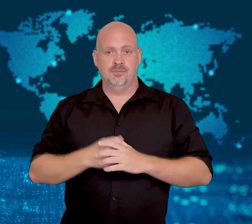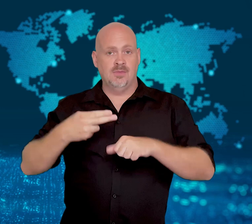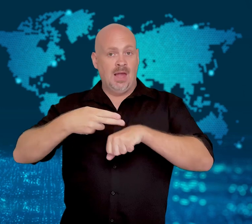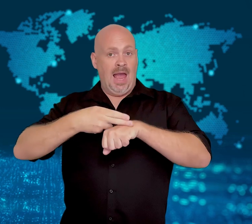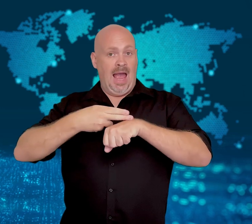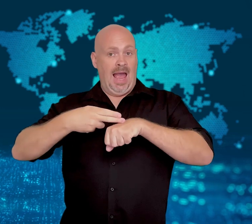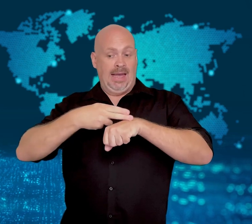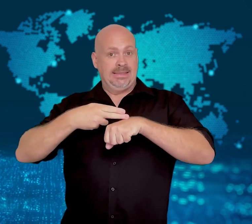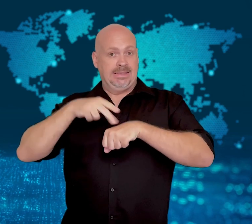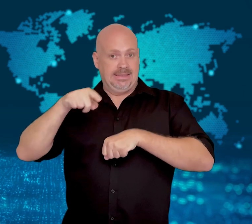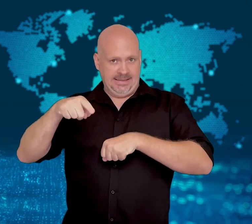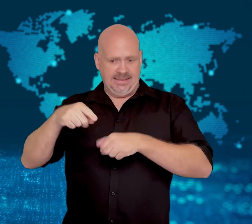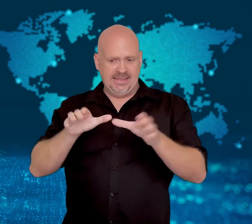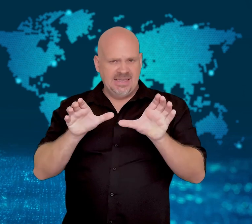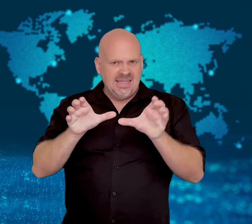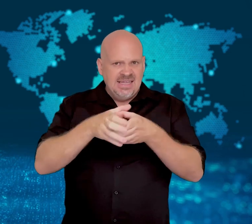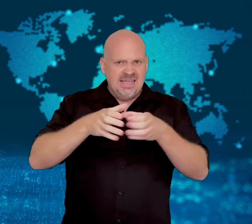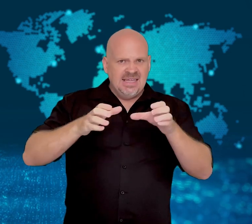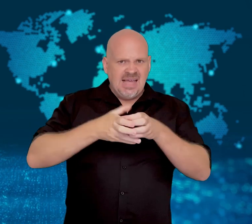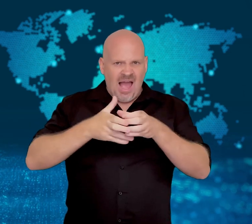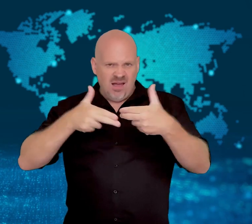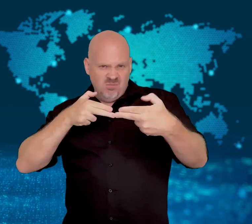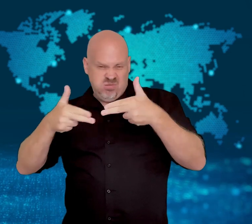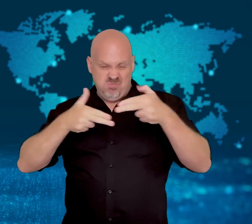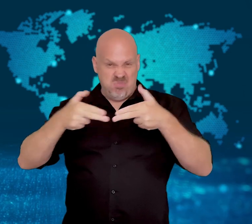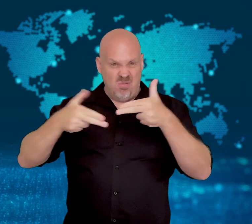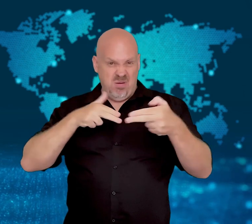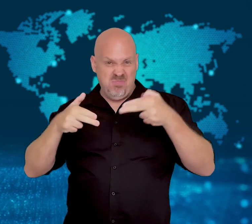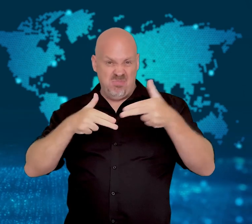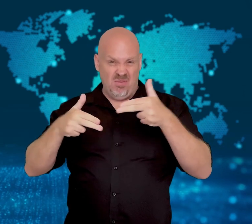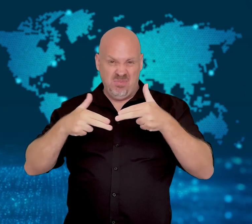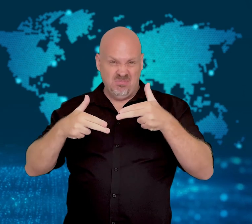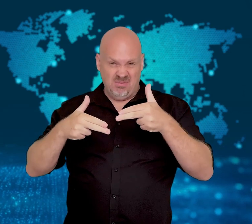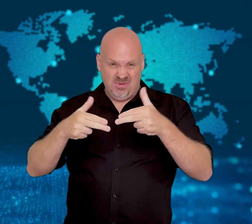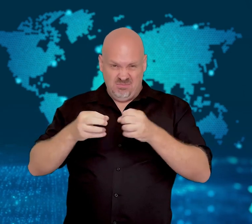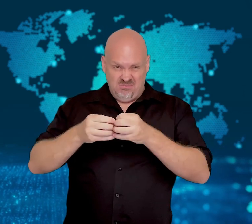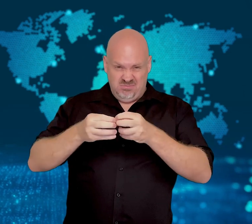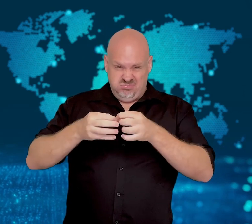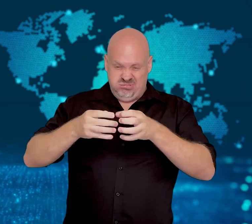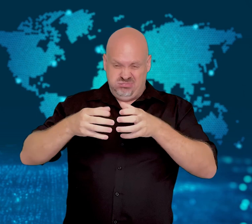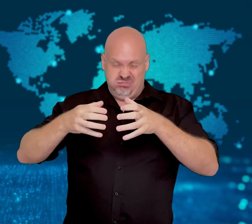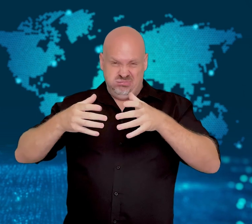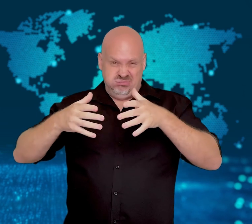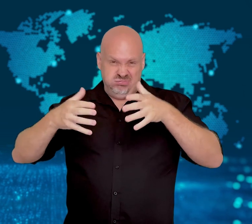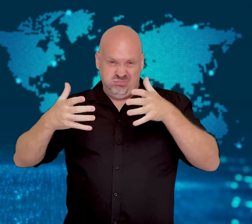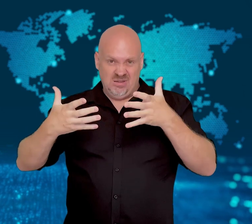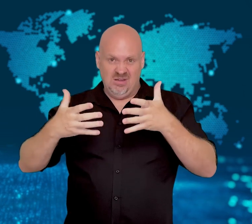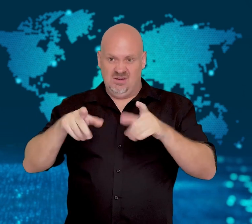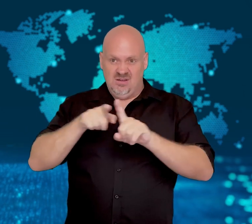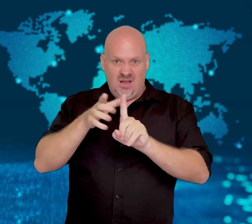[GAVIN]: Gang fights in Haiti have led to gun violence and hostages.